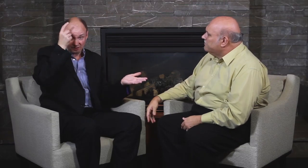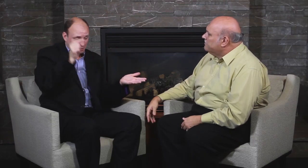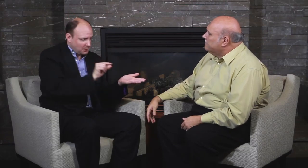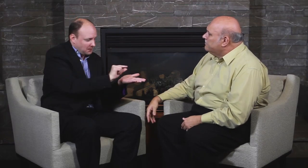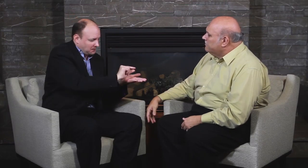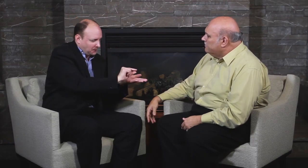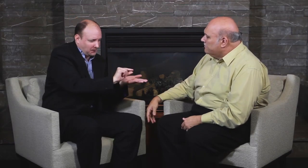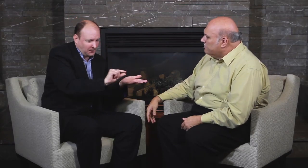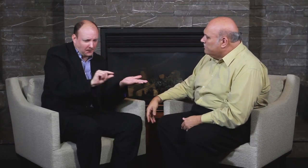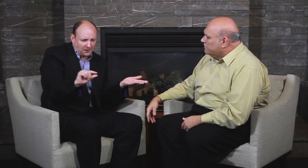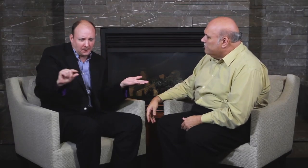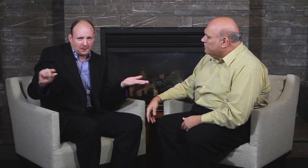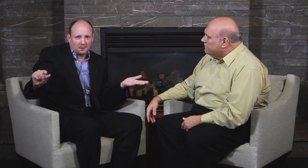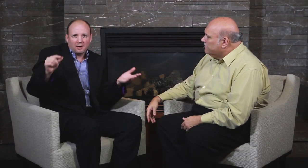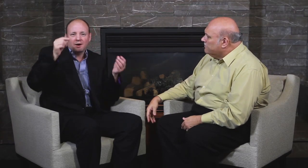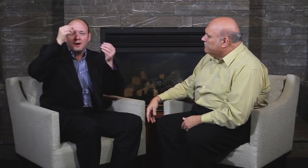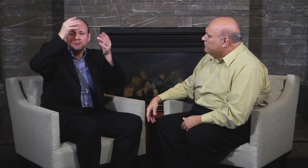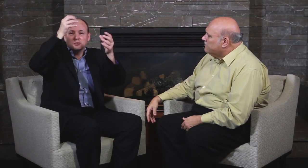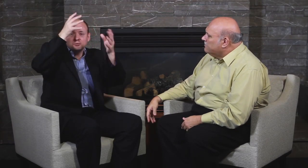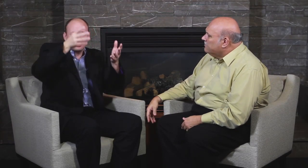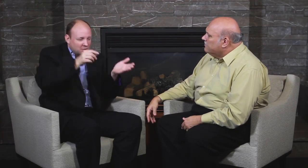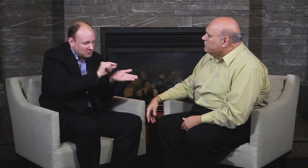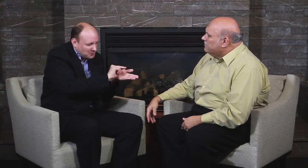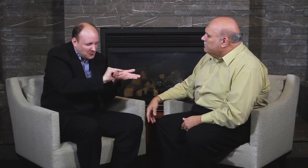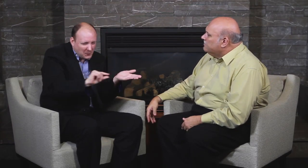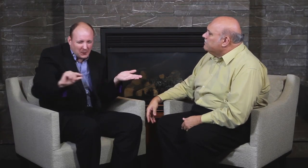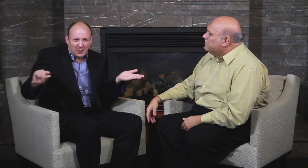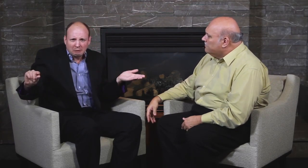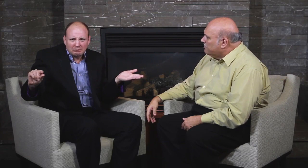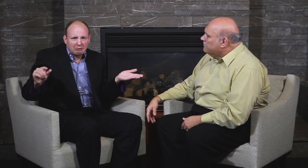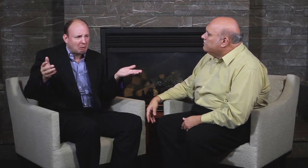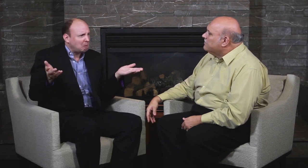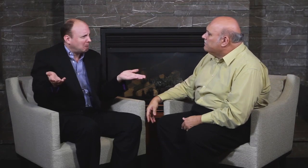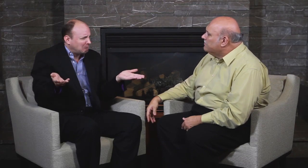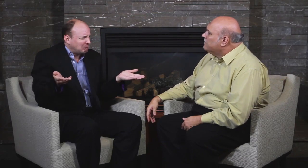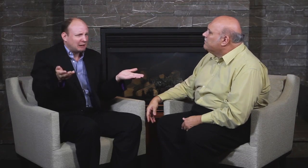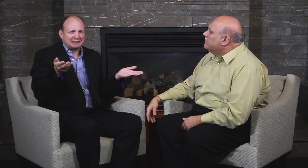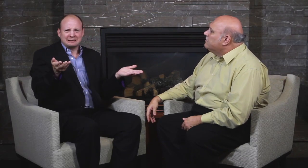of us only know a little bit of